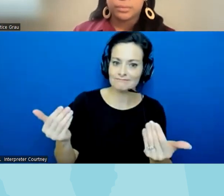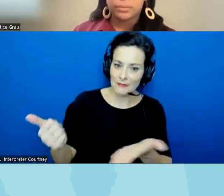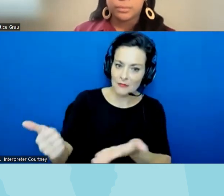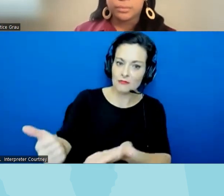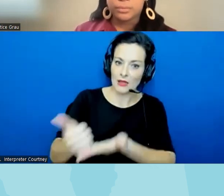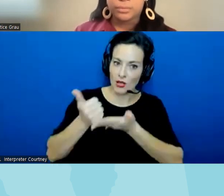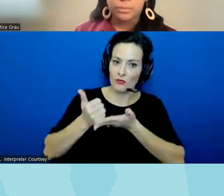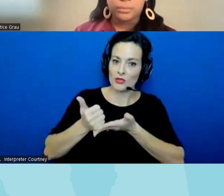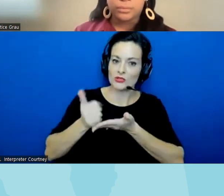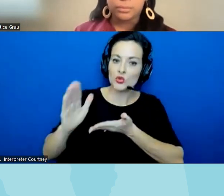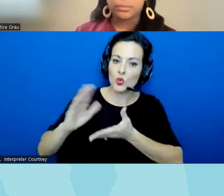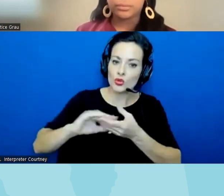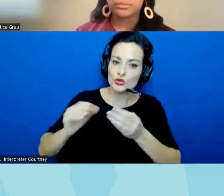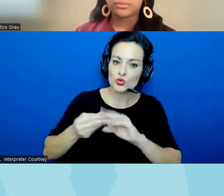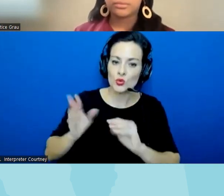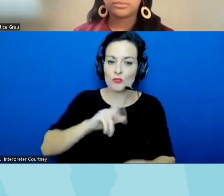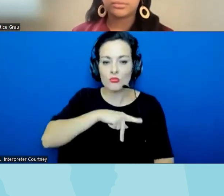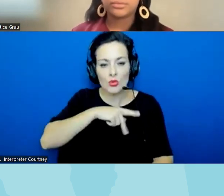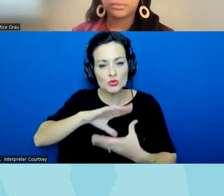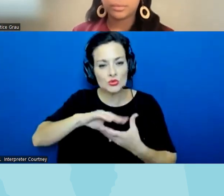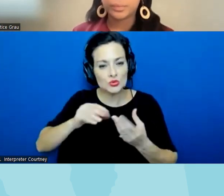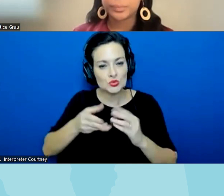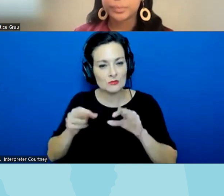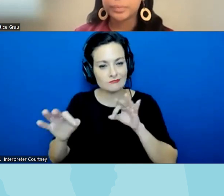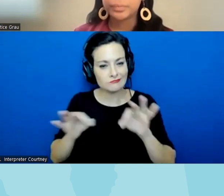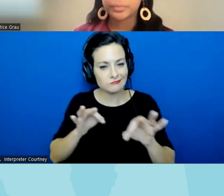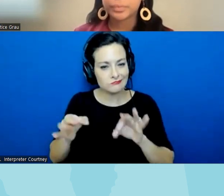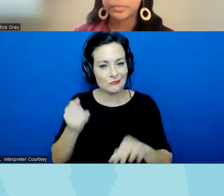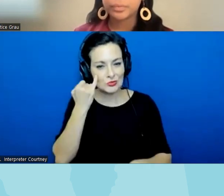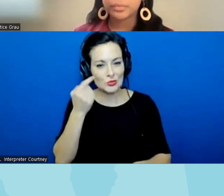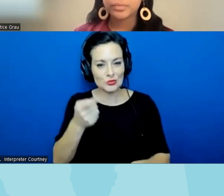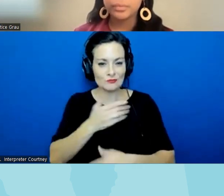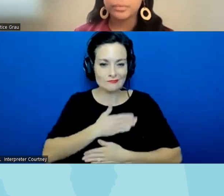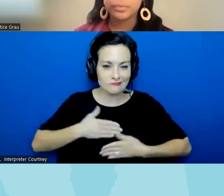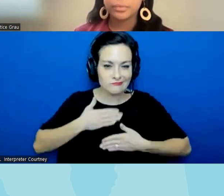personal stories about the value of diverse authors and diverse subject matter um being